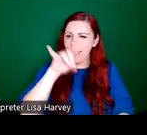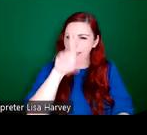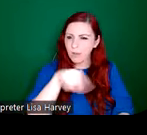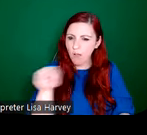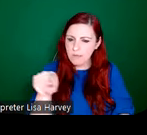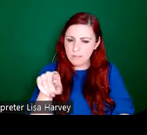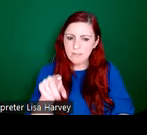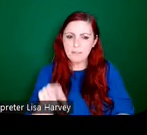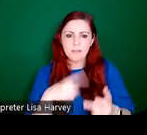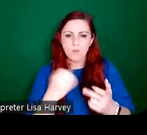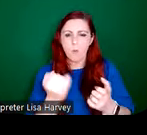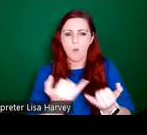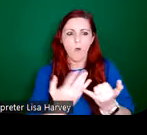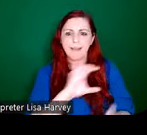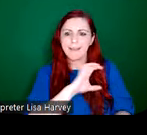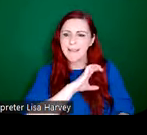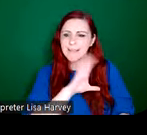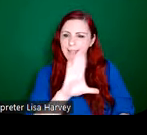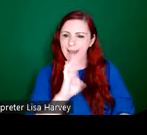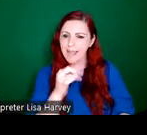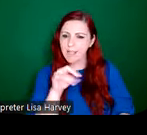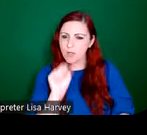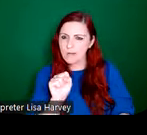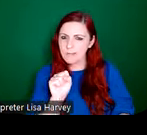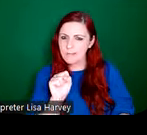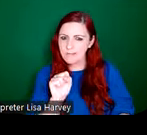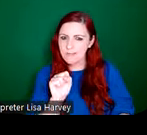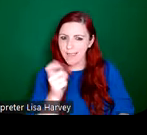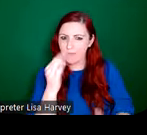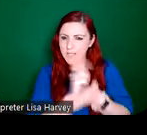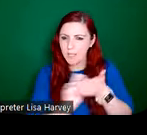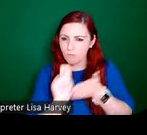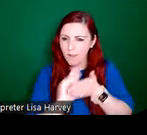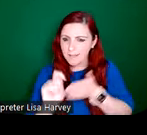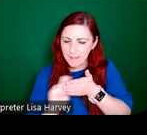kind of Celtic letter forms, in the inscriptions on their, on their windows. But